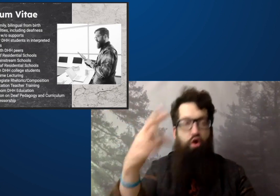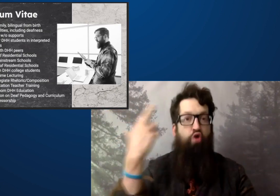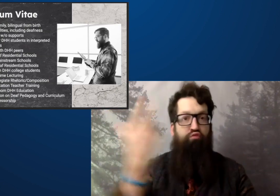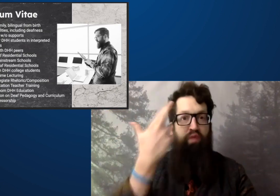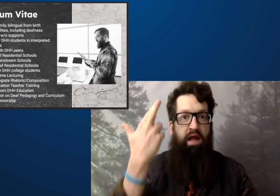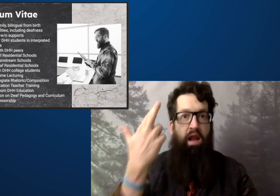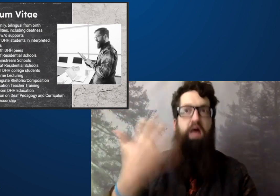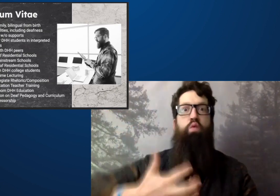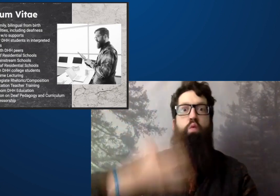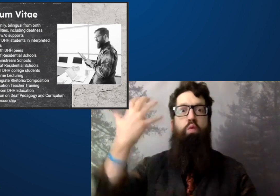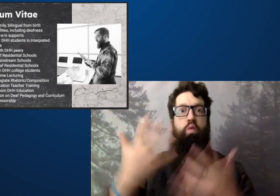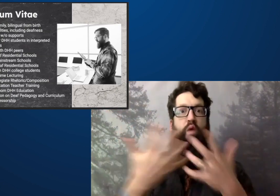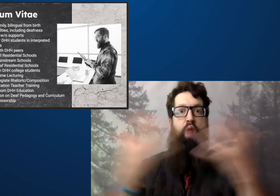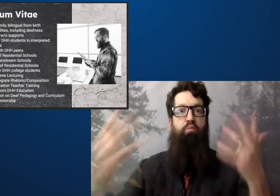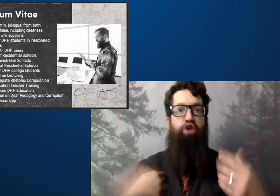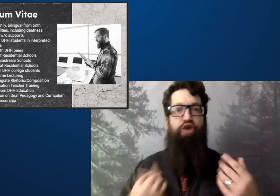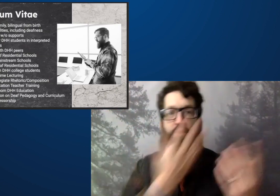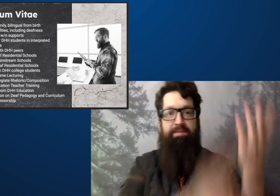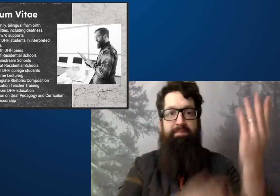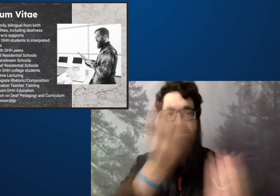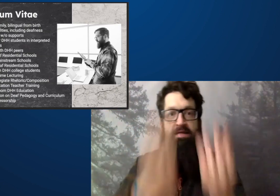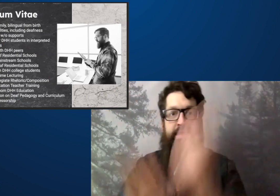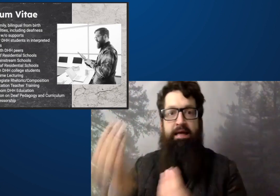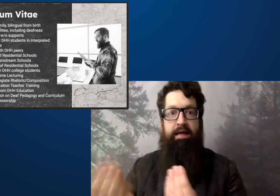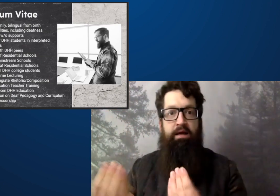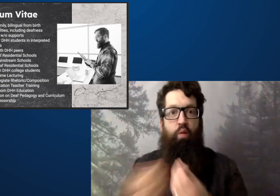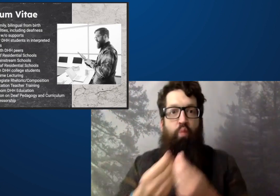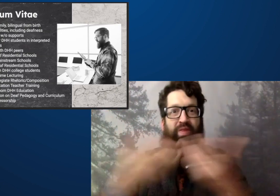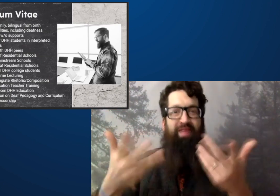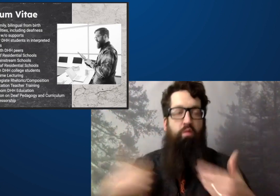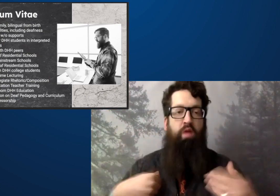pupils, and I was fascinated by this person. At the front of the room that was